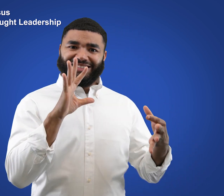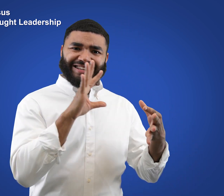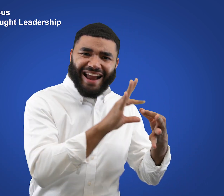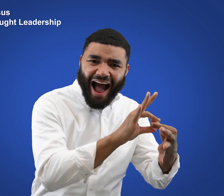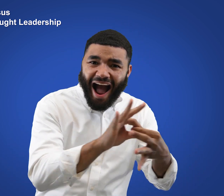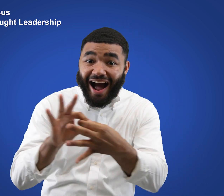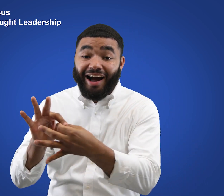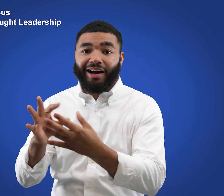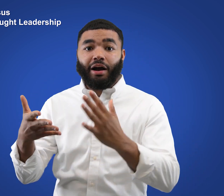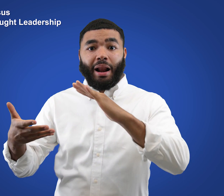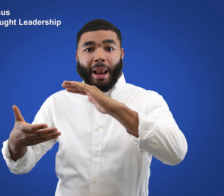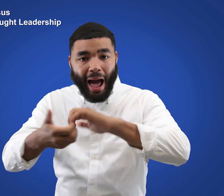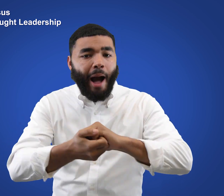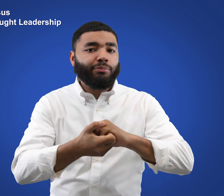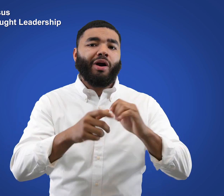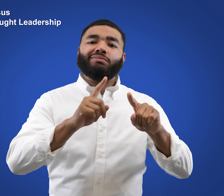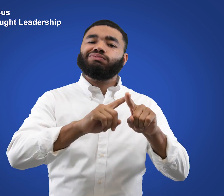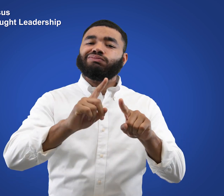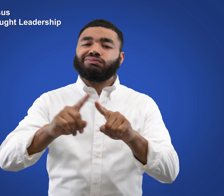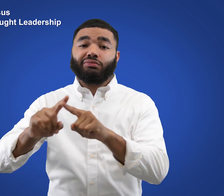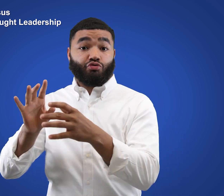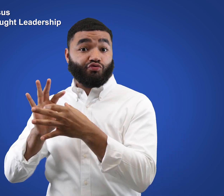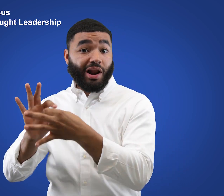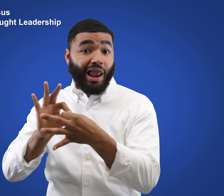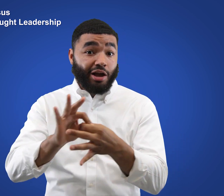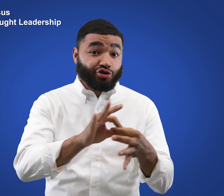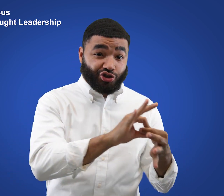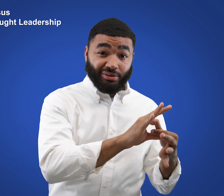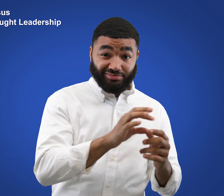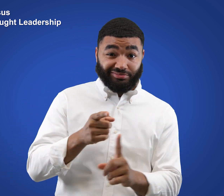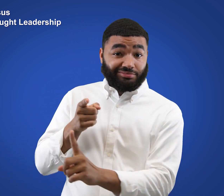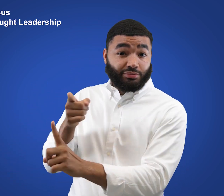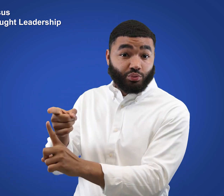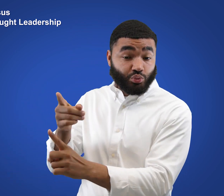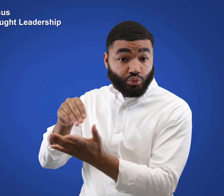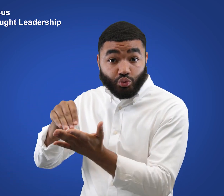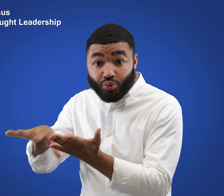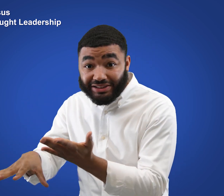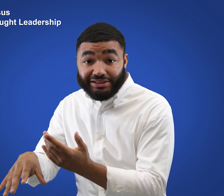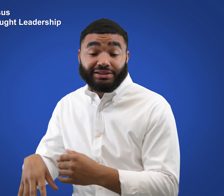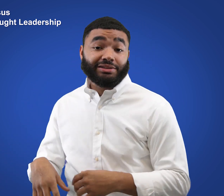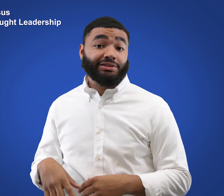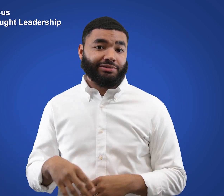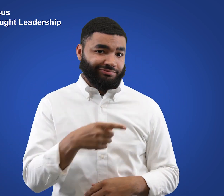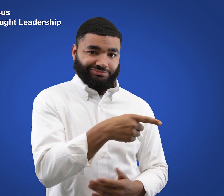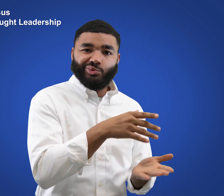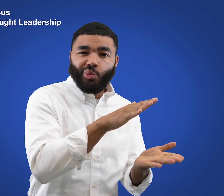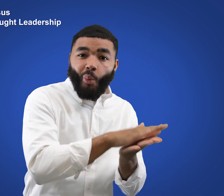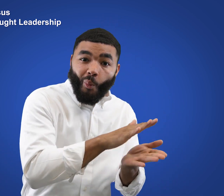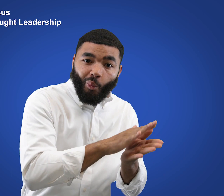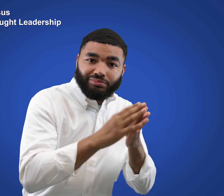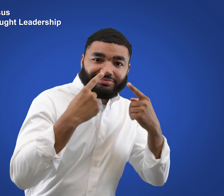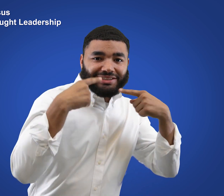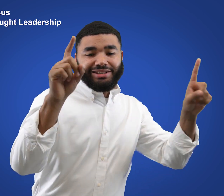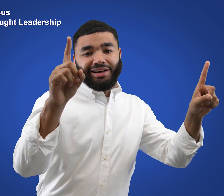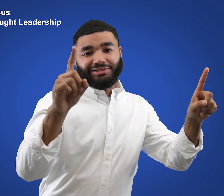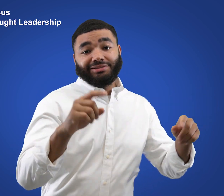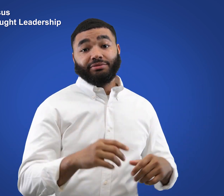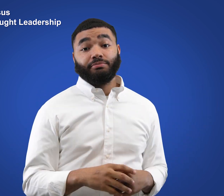collaborative relationships integral to student and school success.